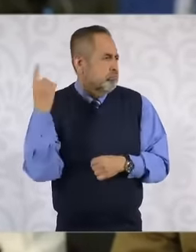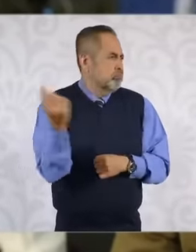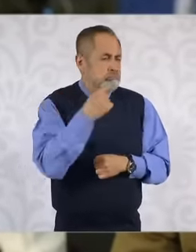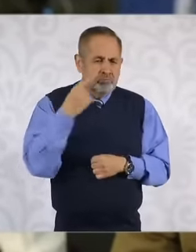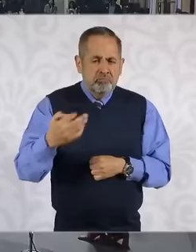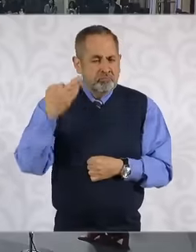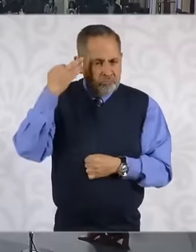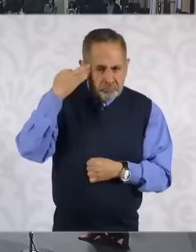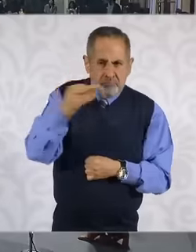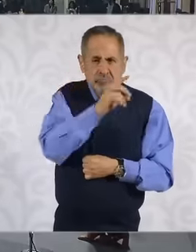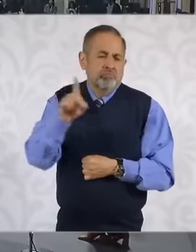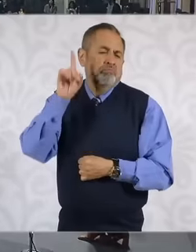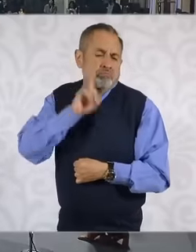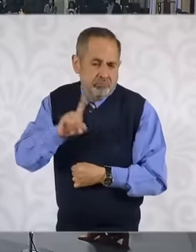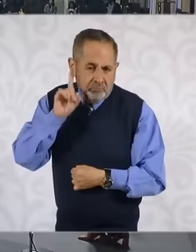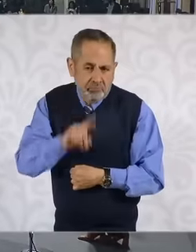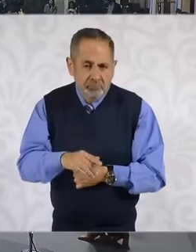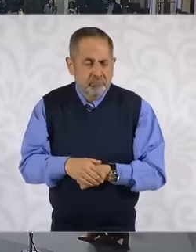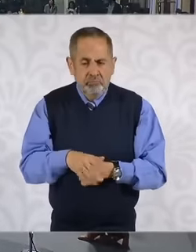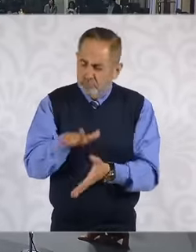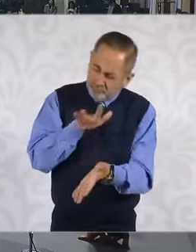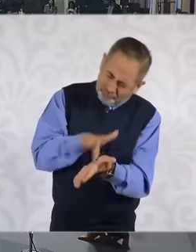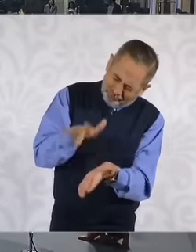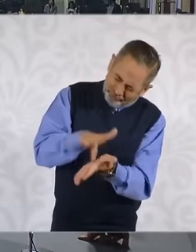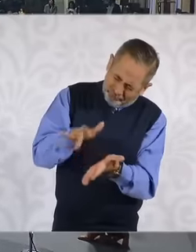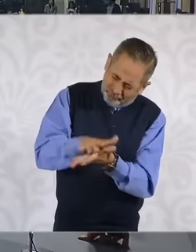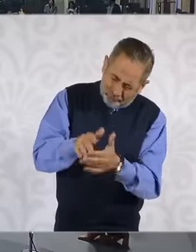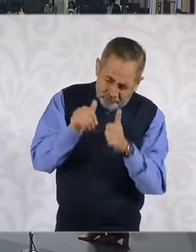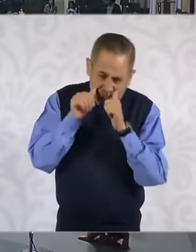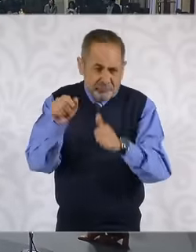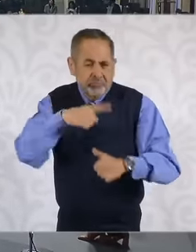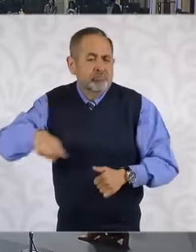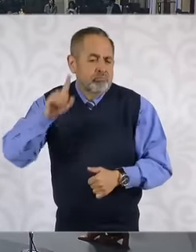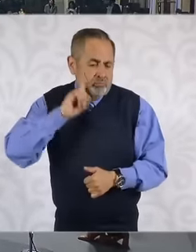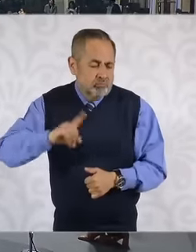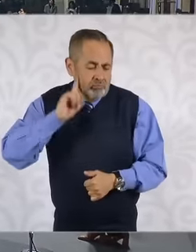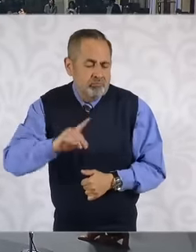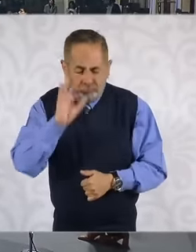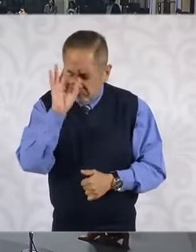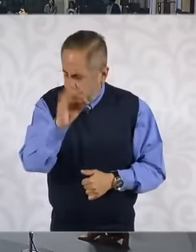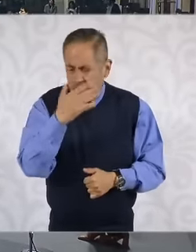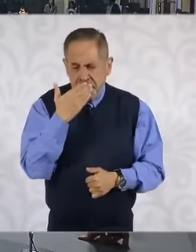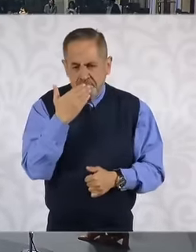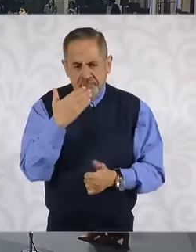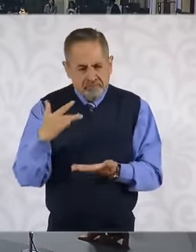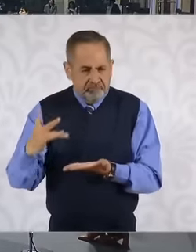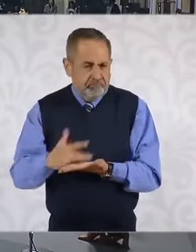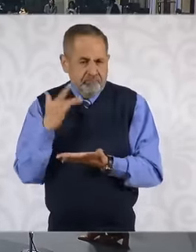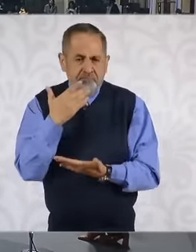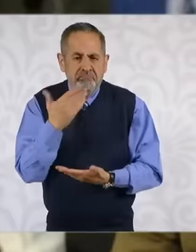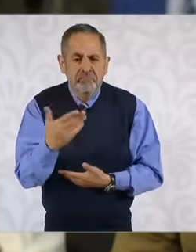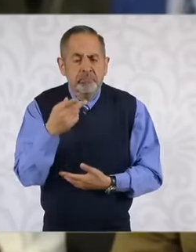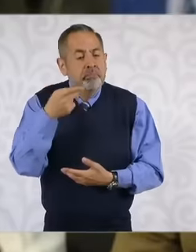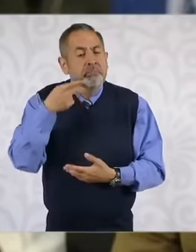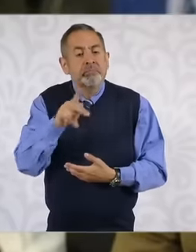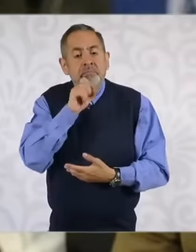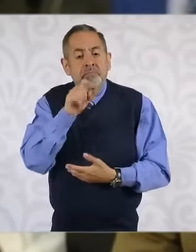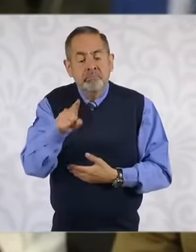it is time for a lot of support for a lot of support for us but I also have to show